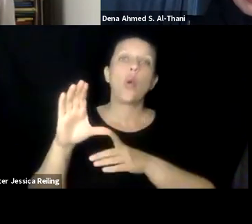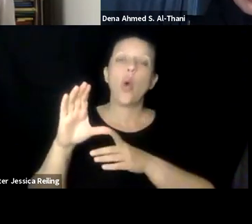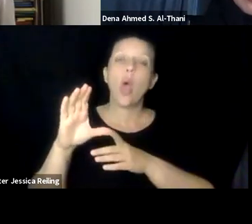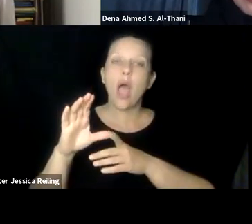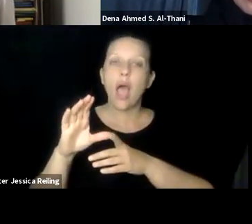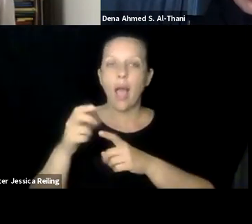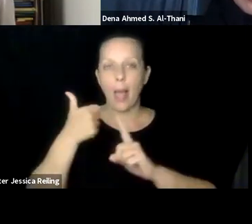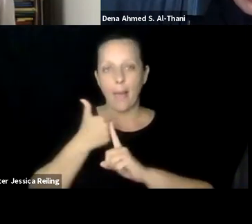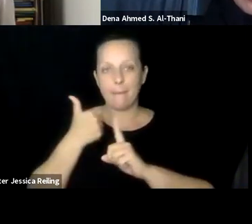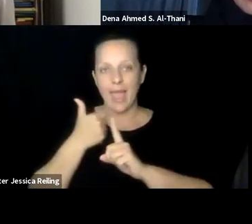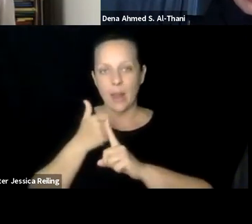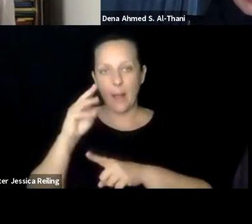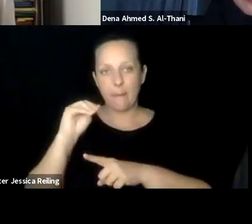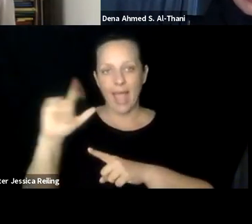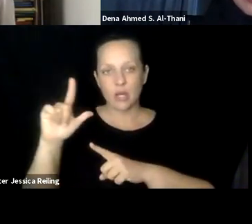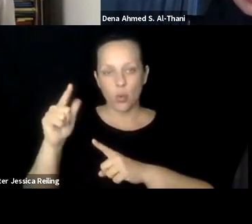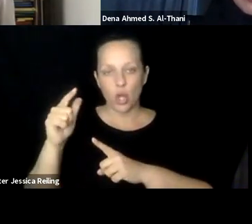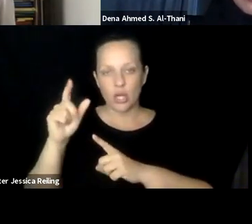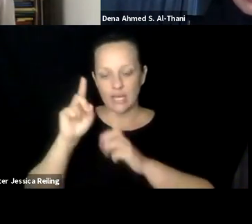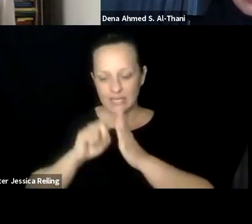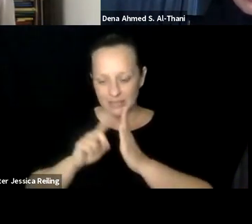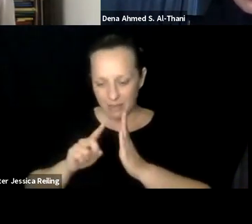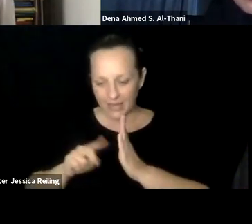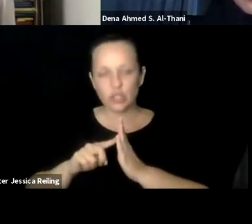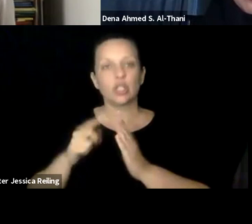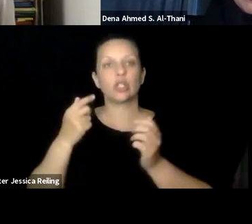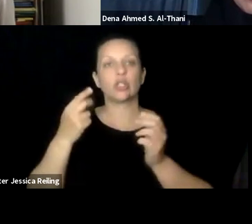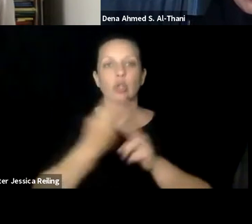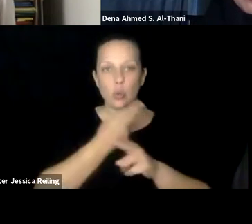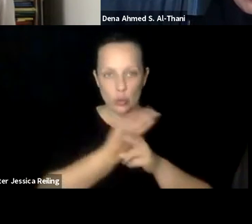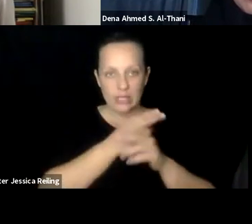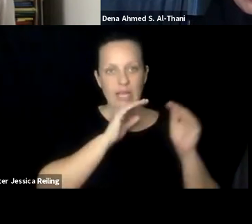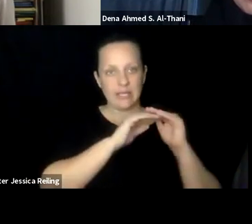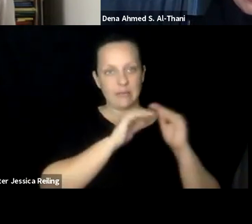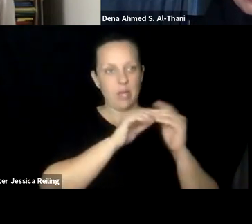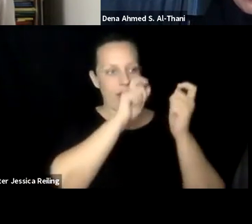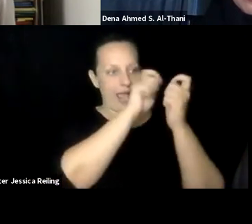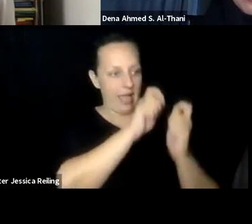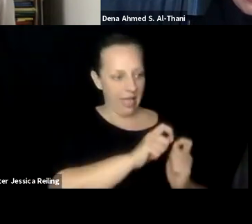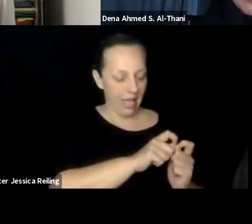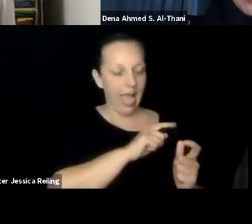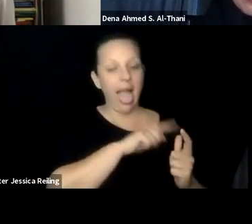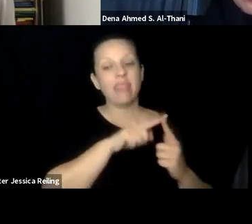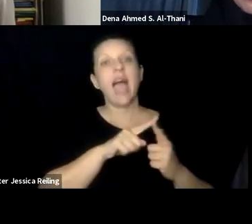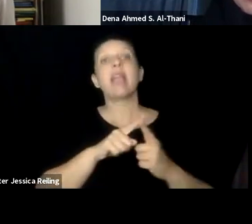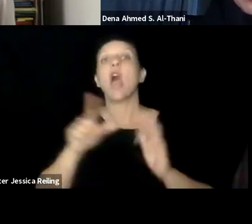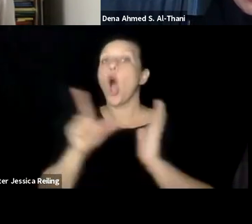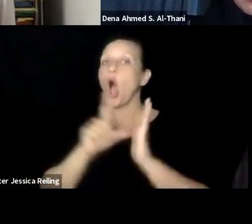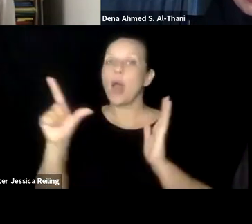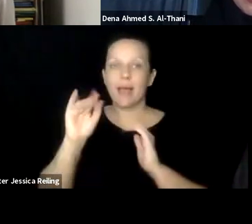So what I do instead, I have the students do a manual inspection of a website, using the web content